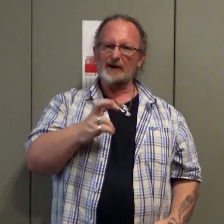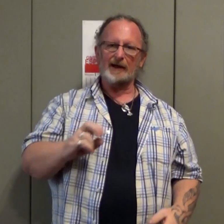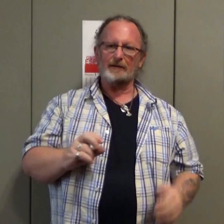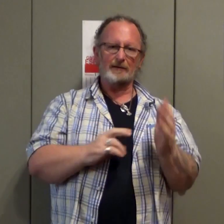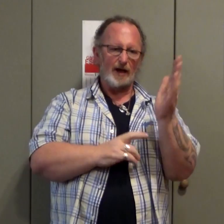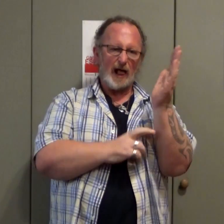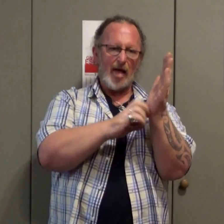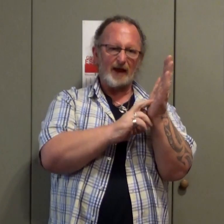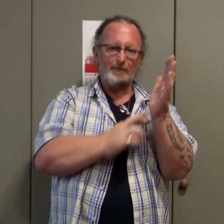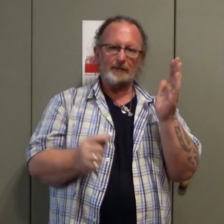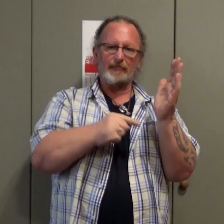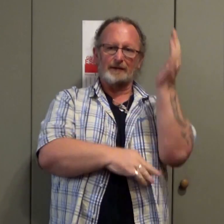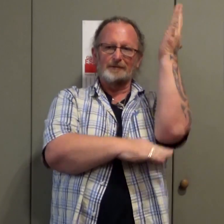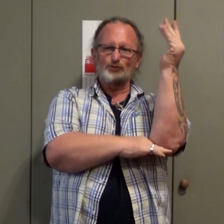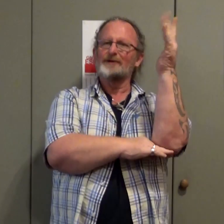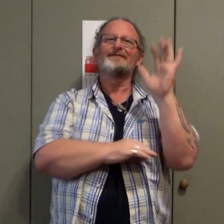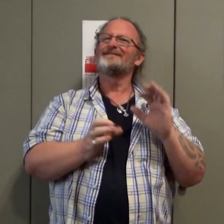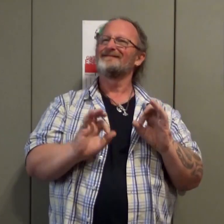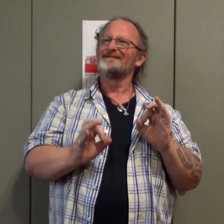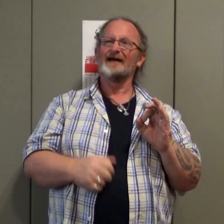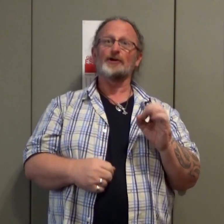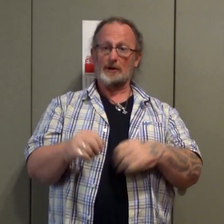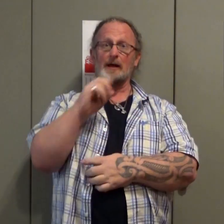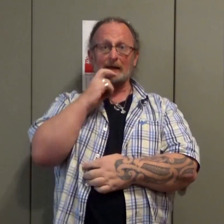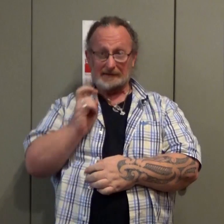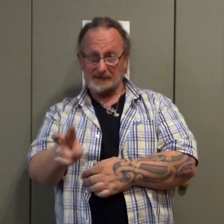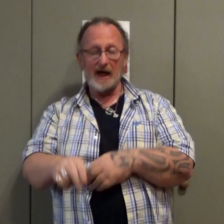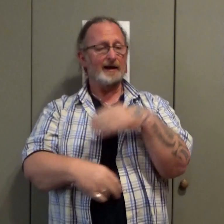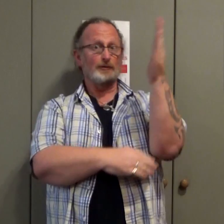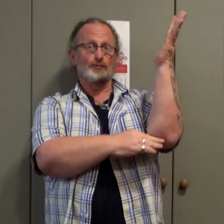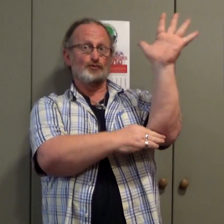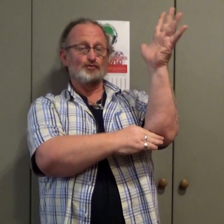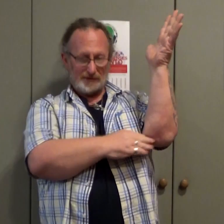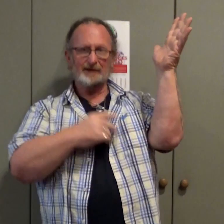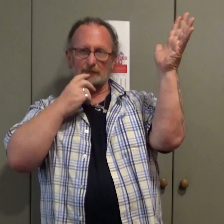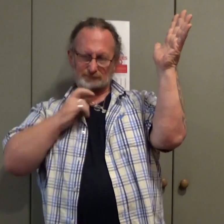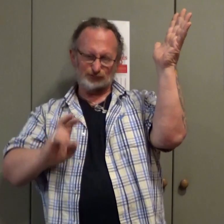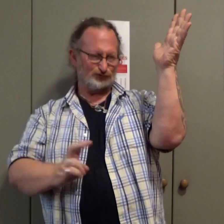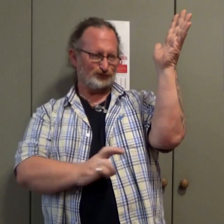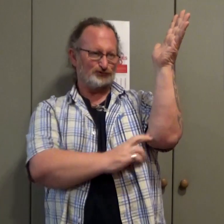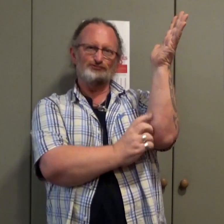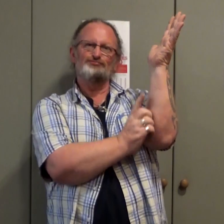A separate sign is needed for each word You show the snake and the tree and move the sign for the snake